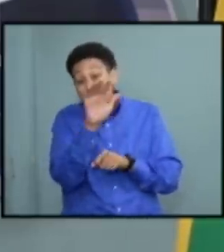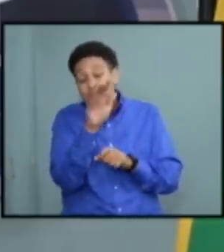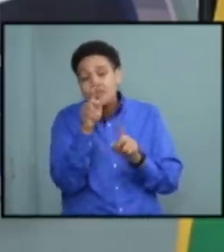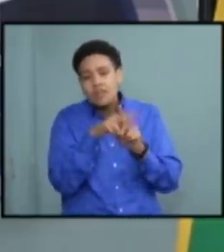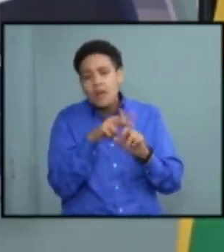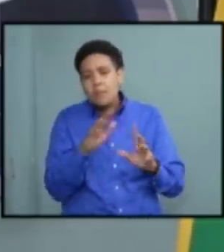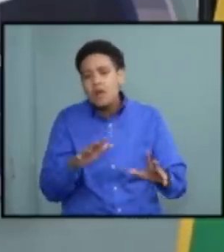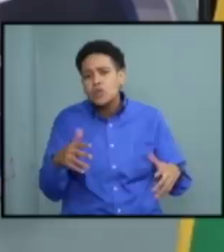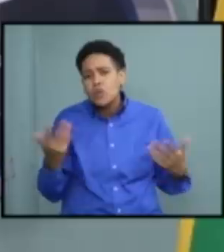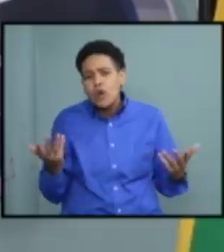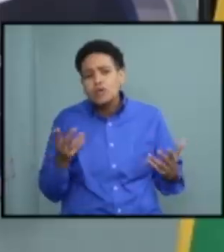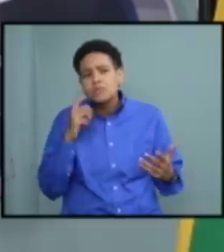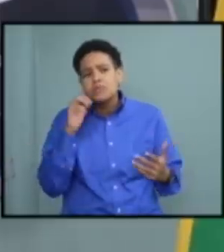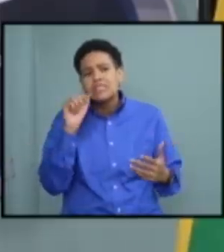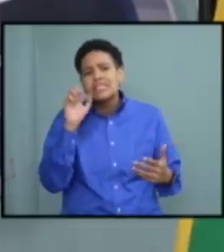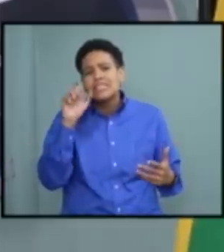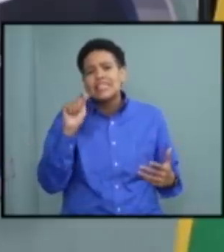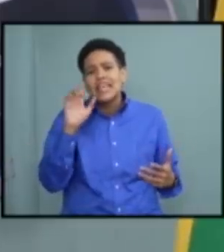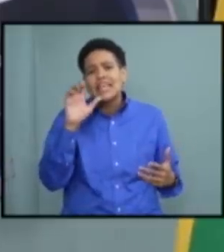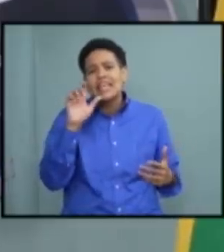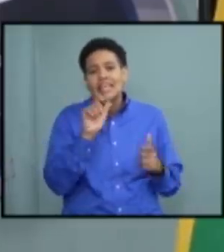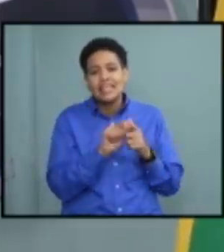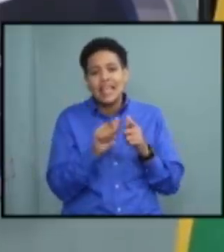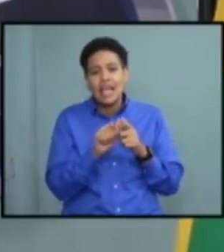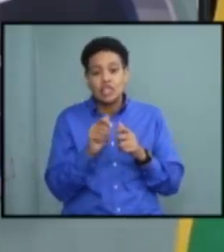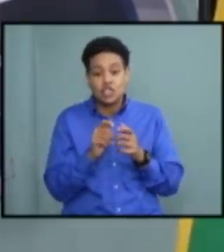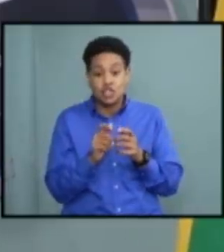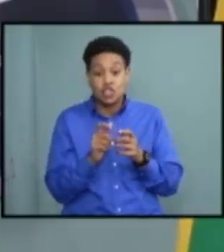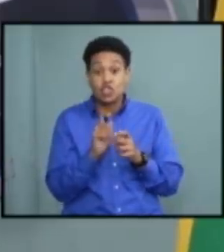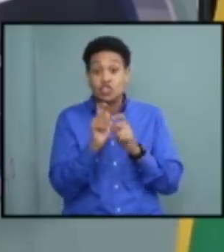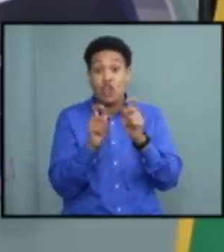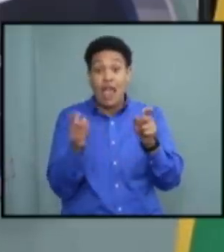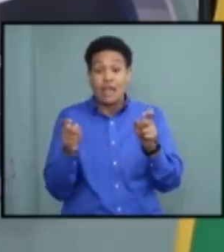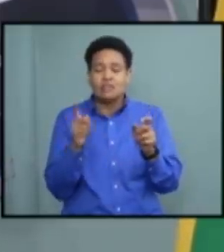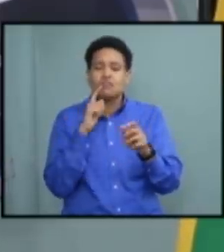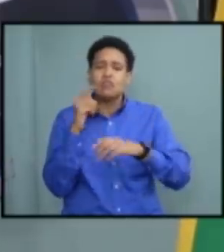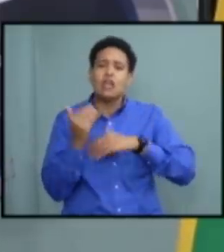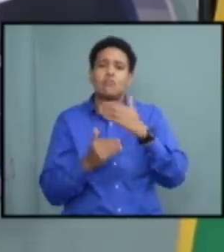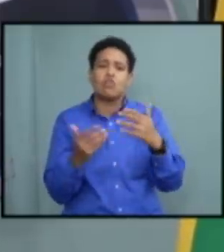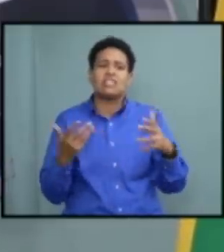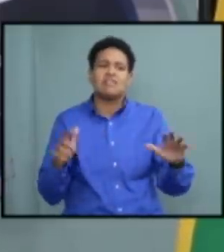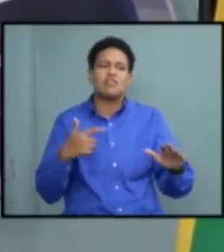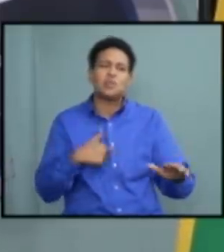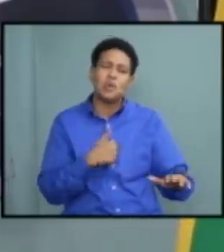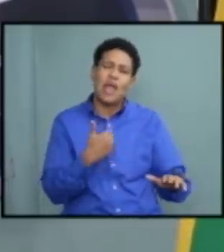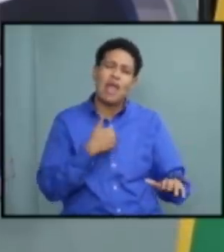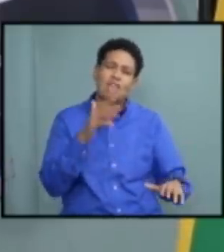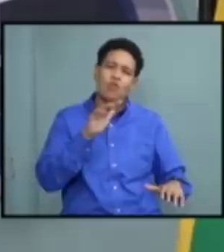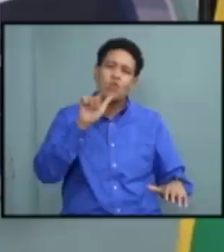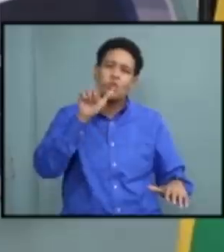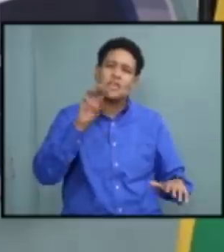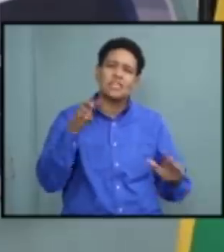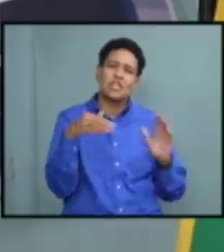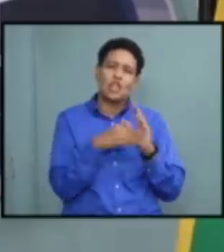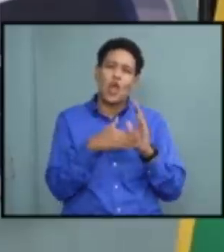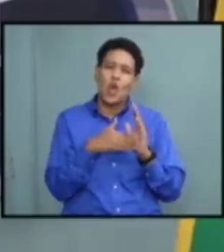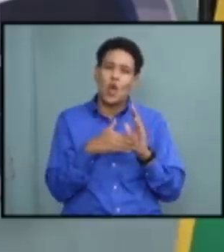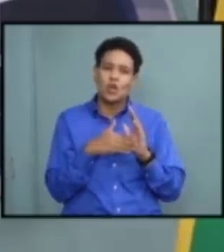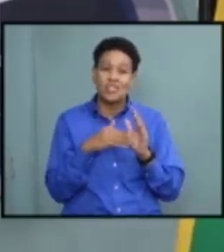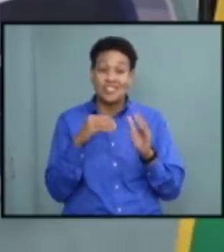said cash grants are being processed and we have about 26,000 in the pipeline and